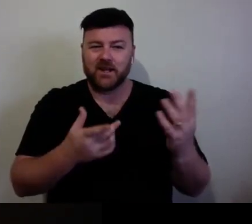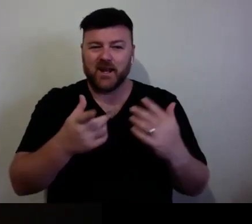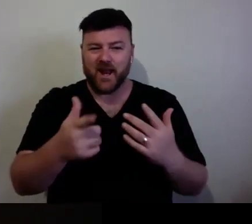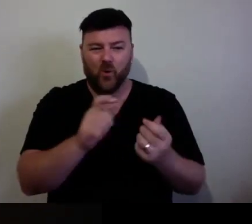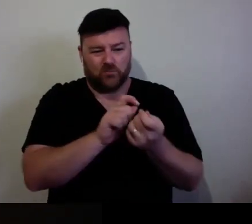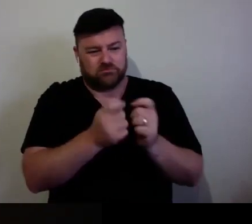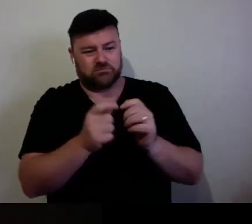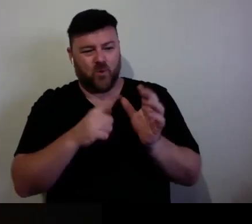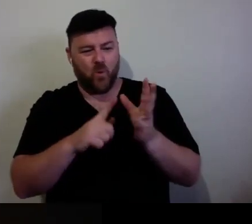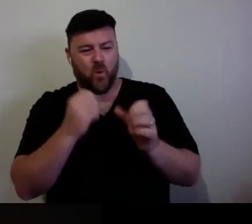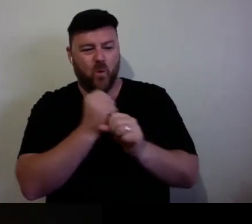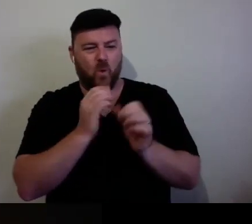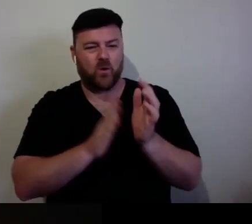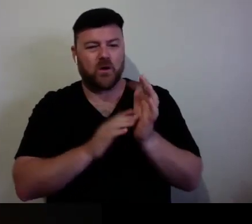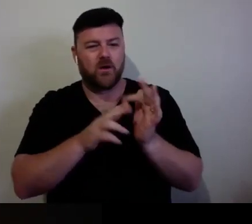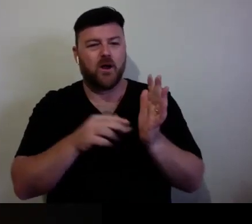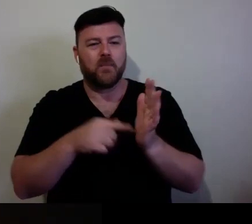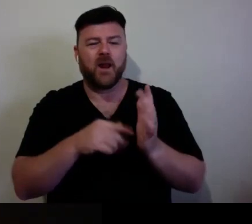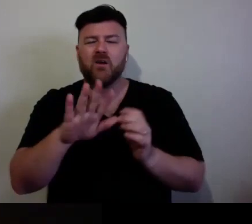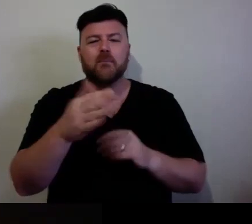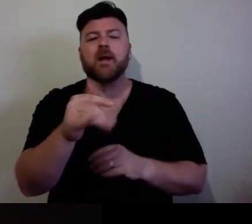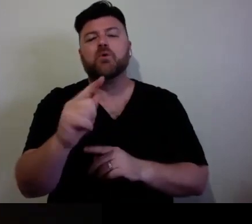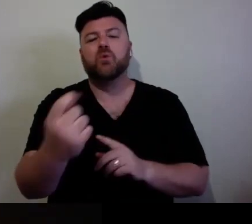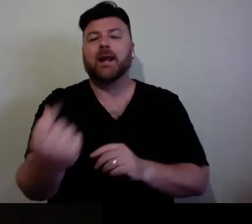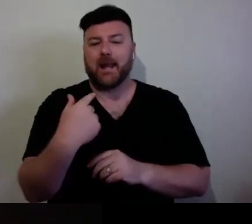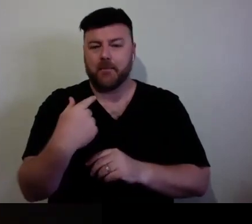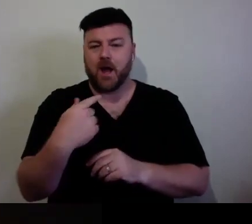So, perhaps you can email me - you know, directly afterwards and Pratts